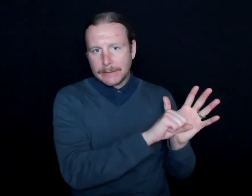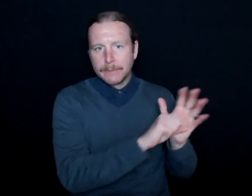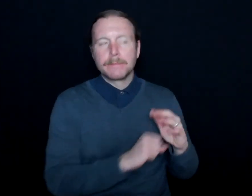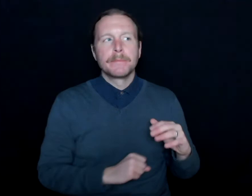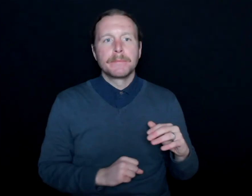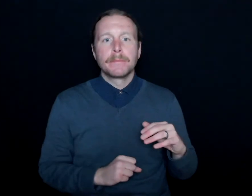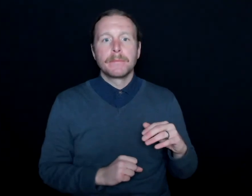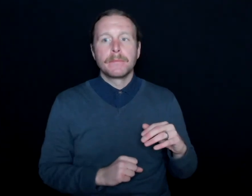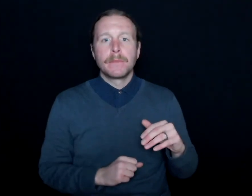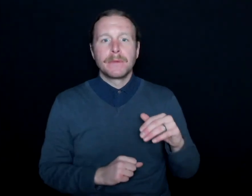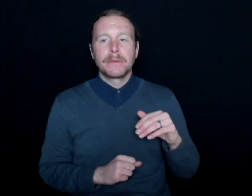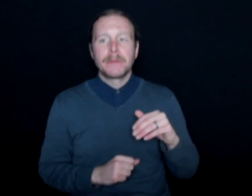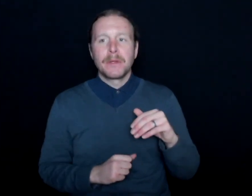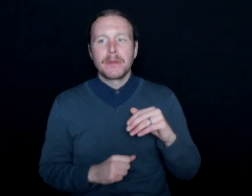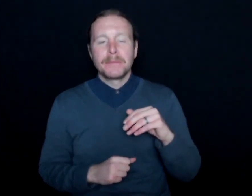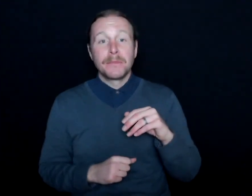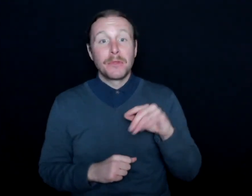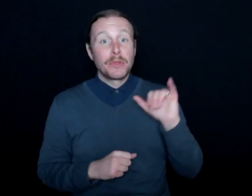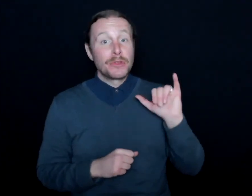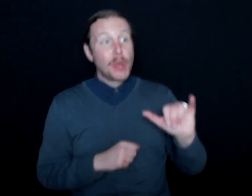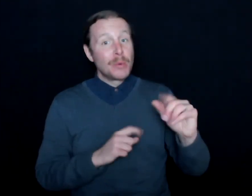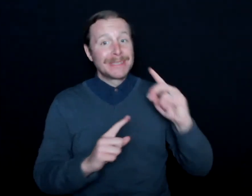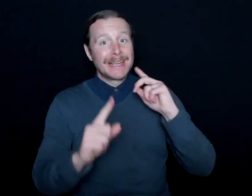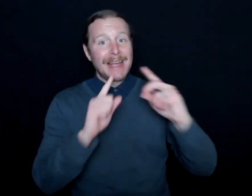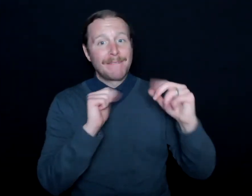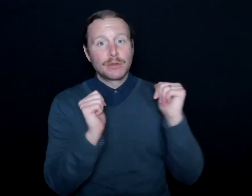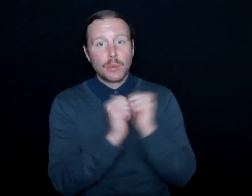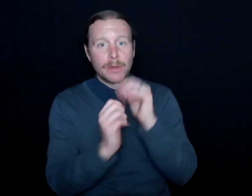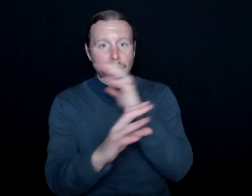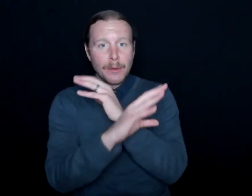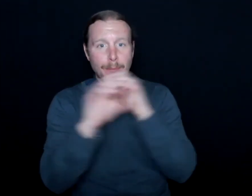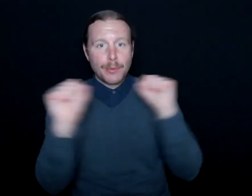And it was those conversations with President Peter Feigen